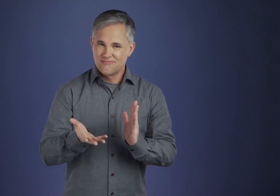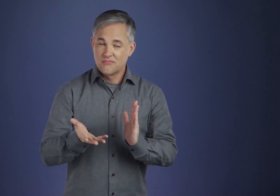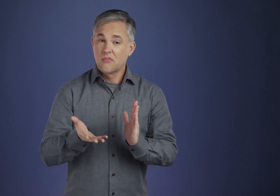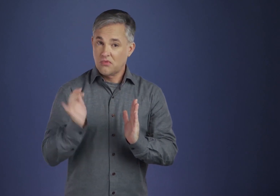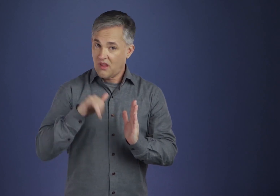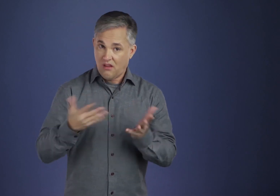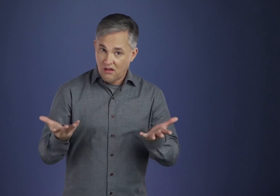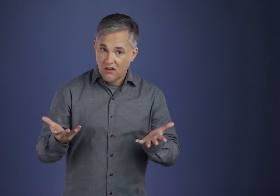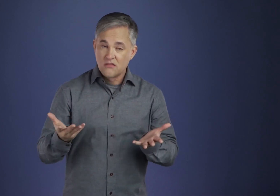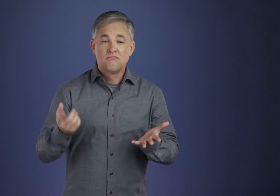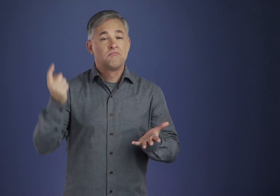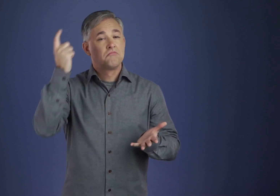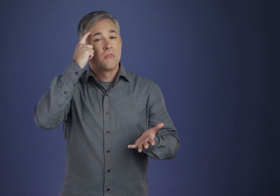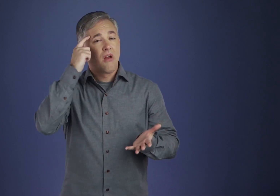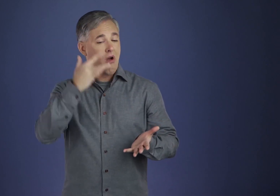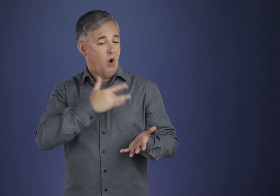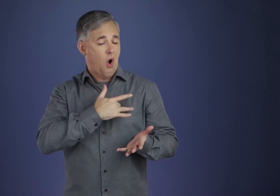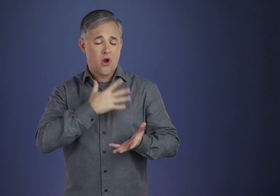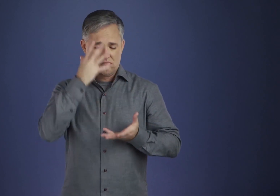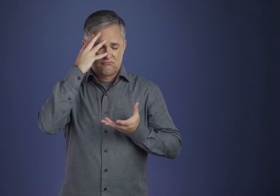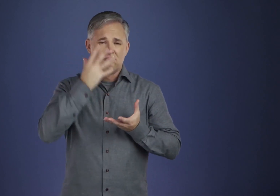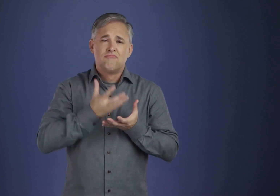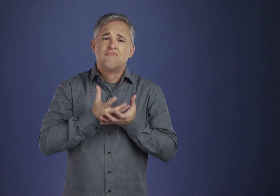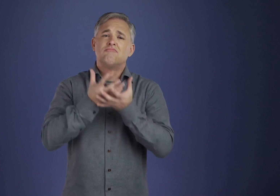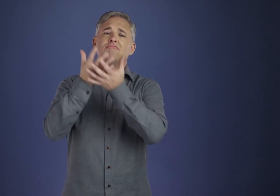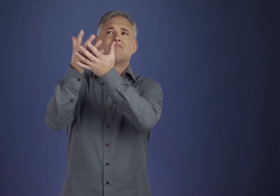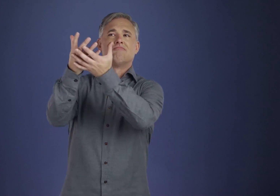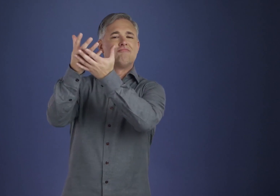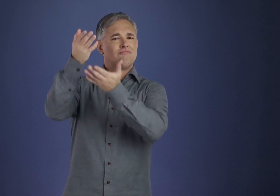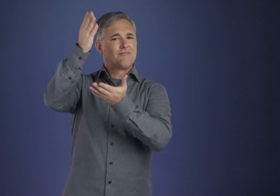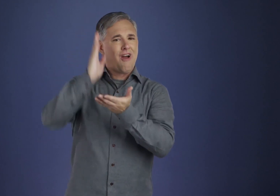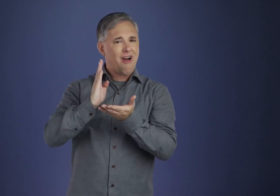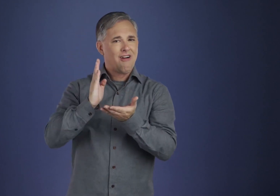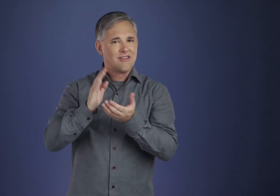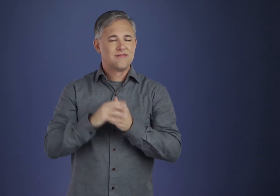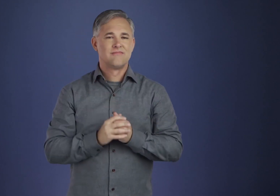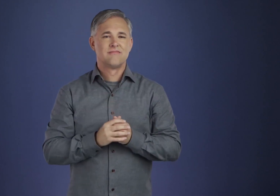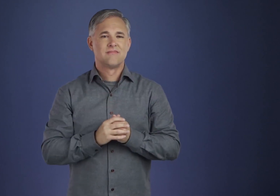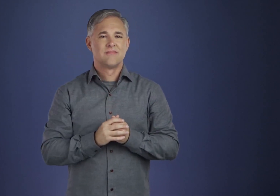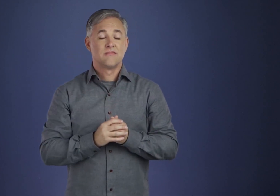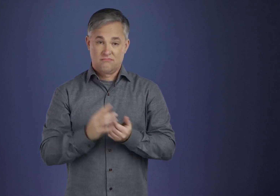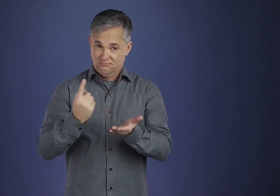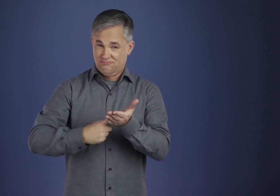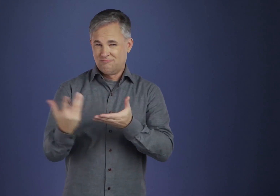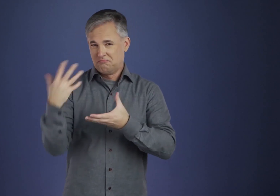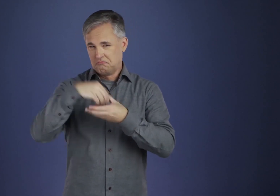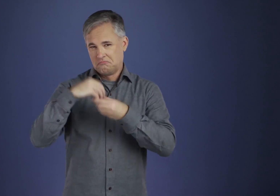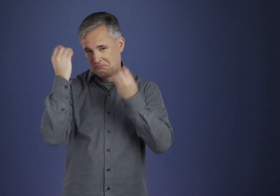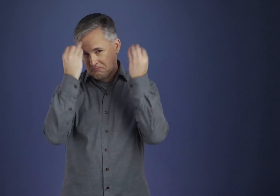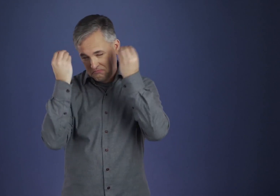Having opened our channel as best we can, we try to ask for those right things of which we